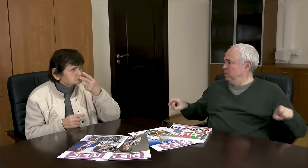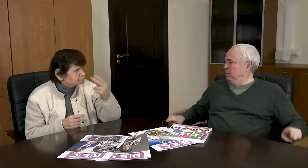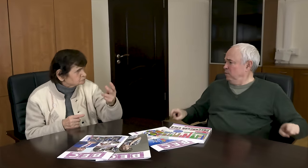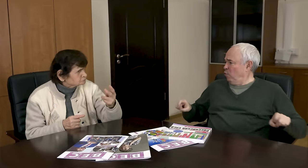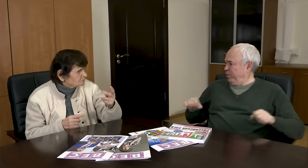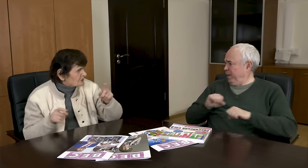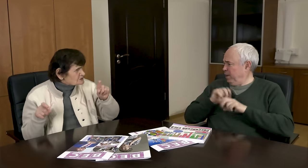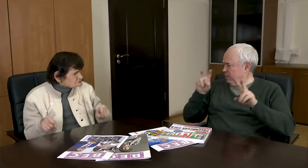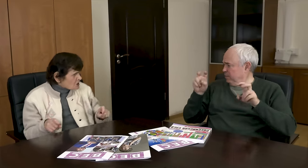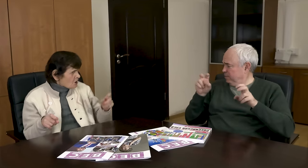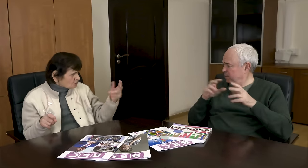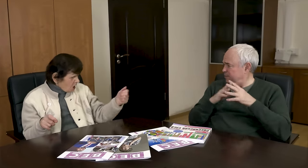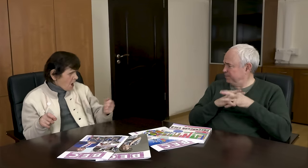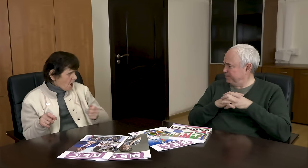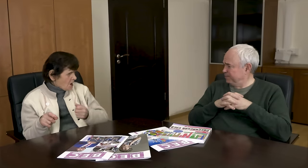And you were “resting”!